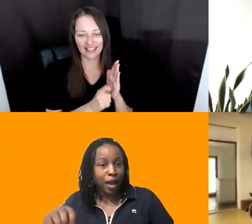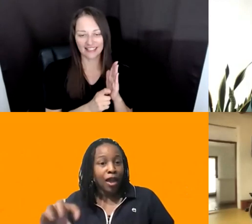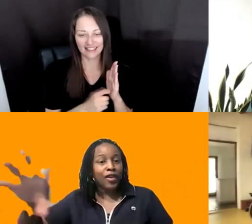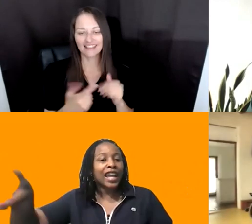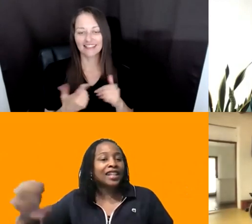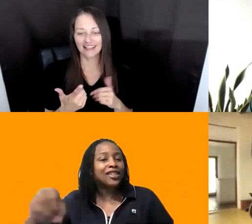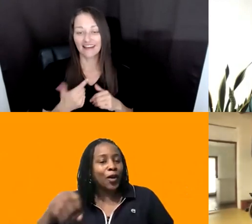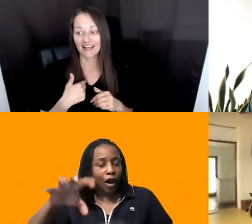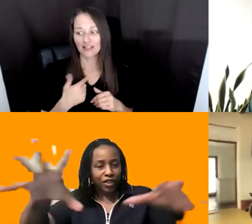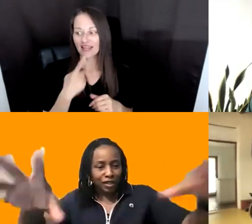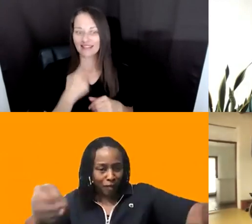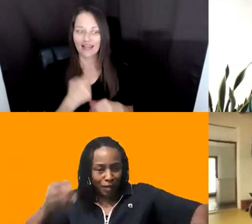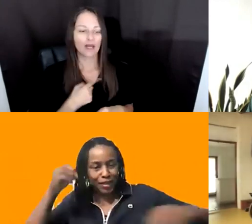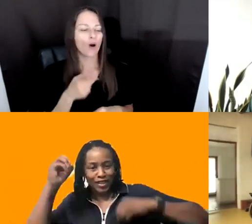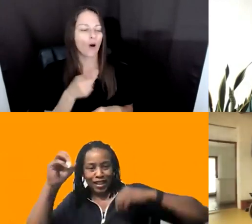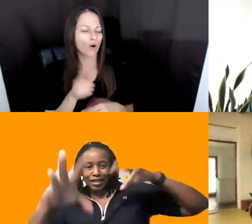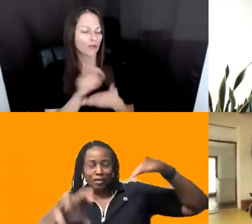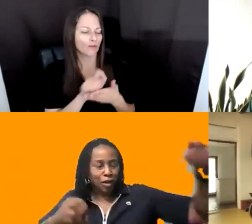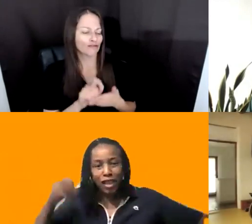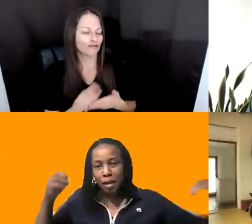RIGHT? SO ALL THESE PEOPLE ARE KIND OF PULLING ME IN,